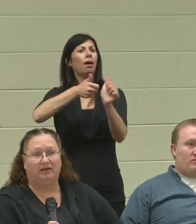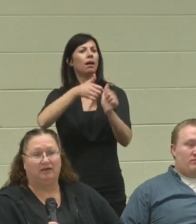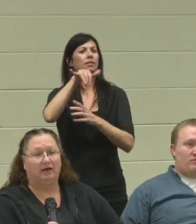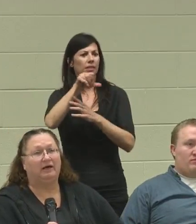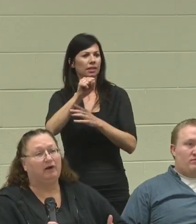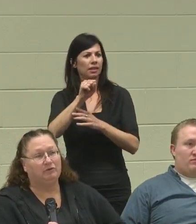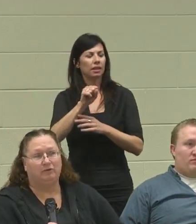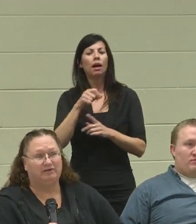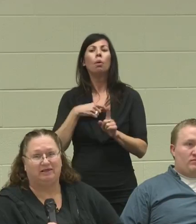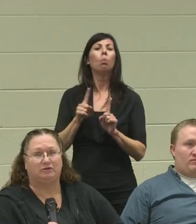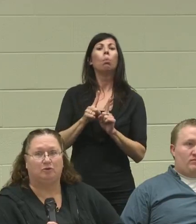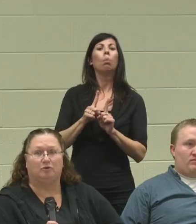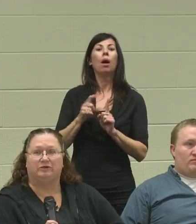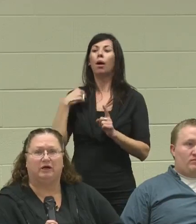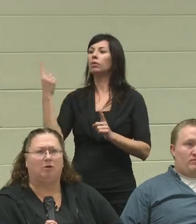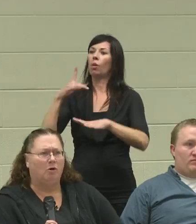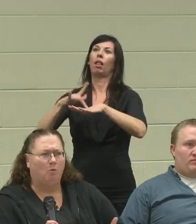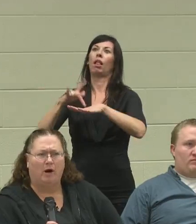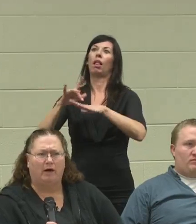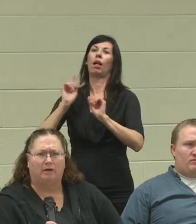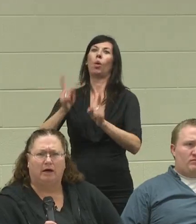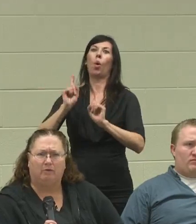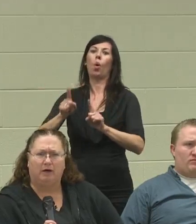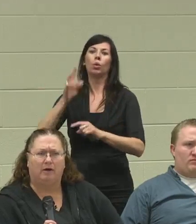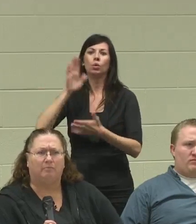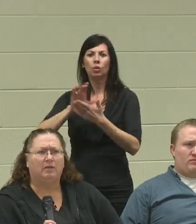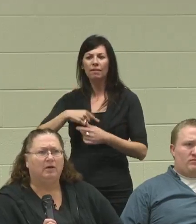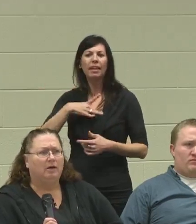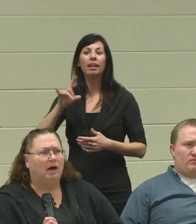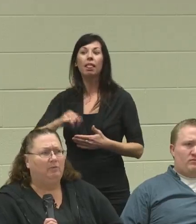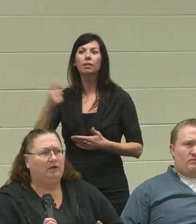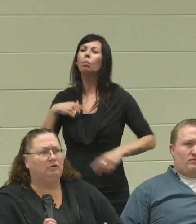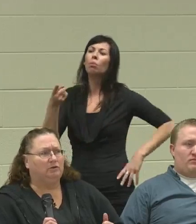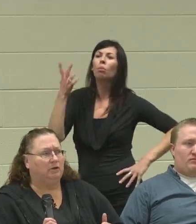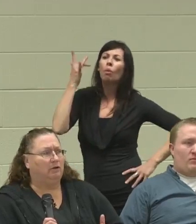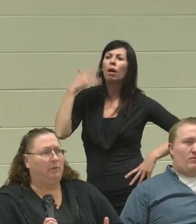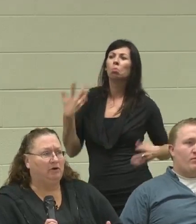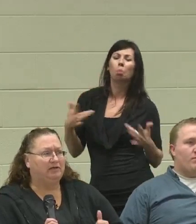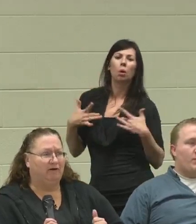that I didn't like, I was always at the school saying, "Why?", "How come?" I mean, the parents have